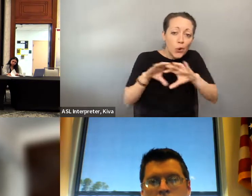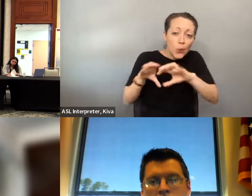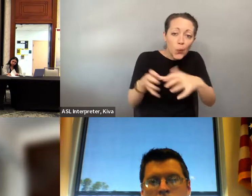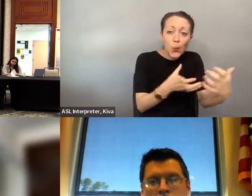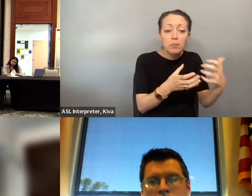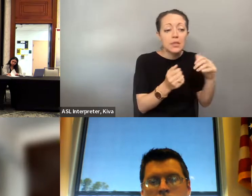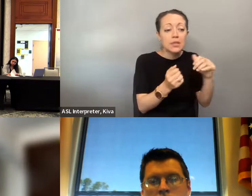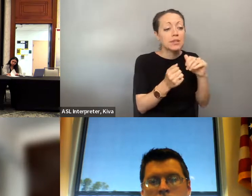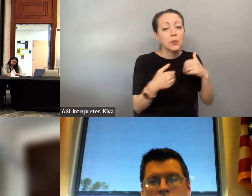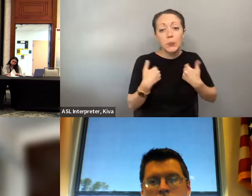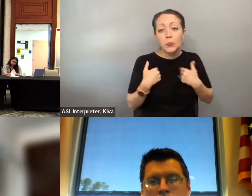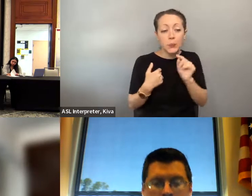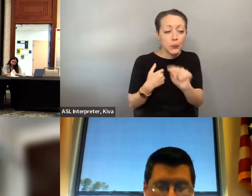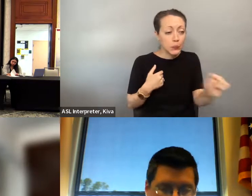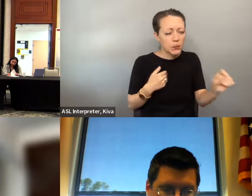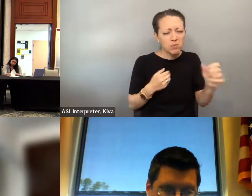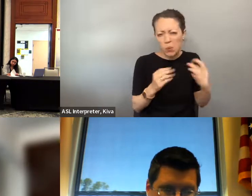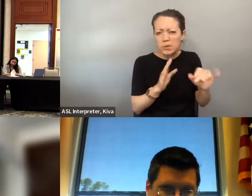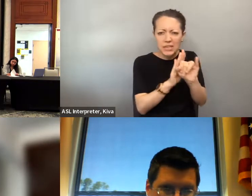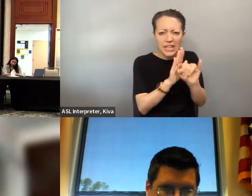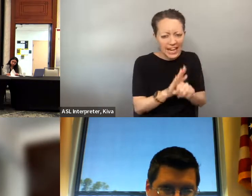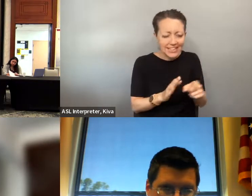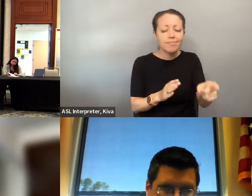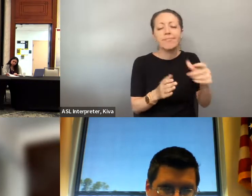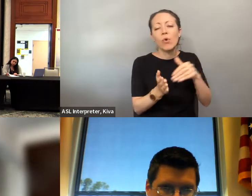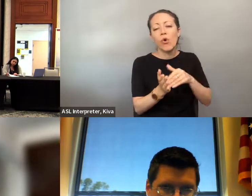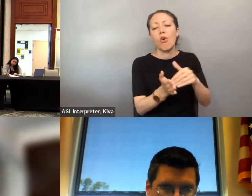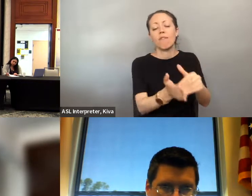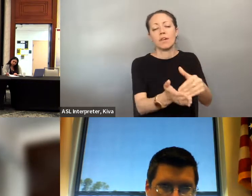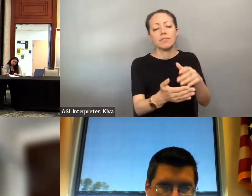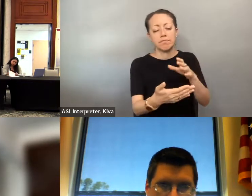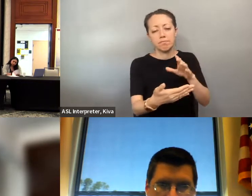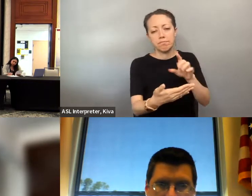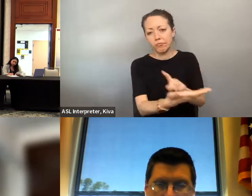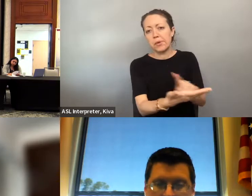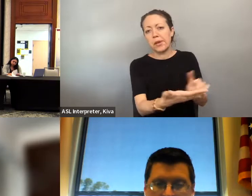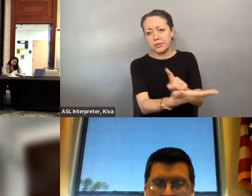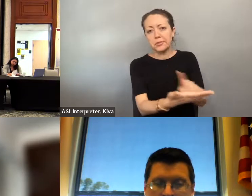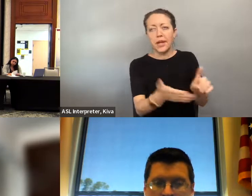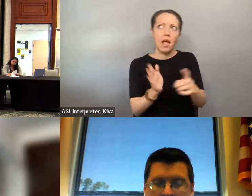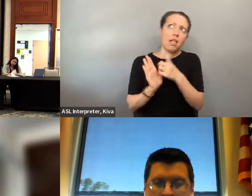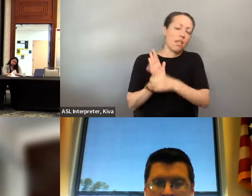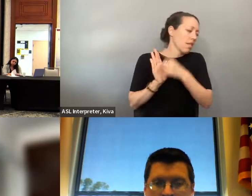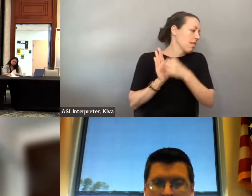their vote is critical and can make a difference. But